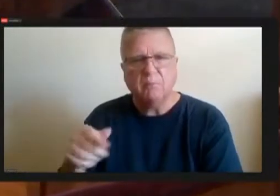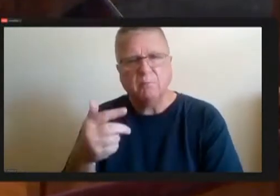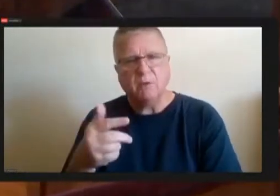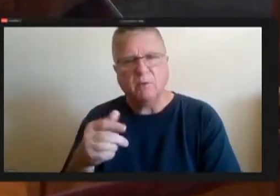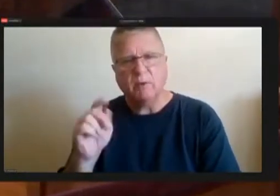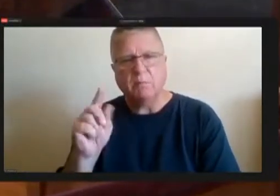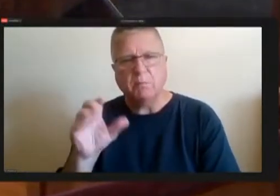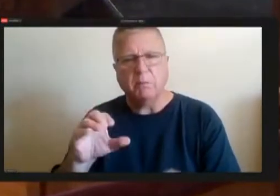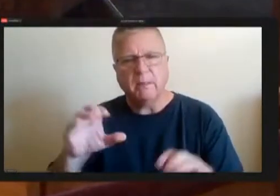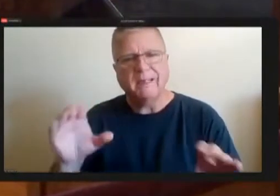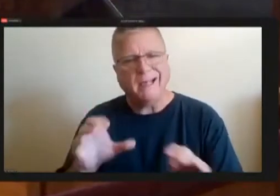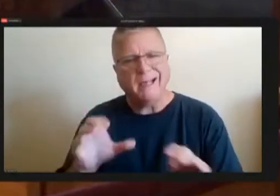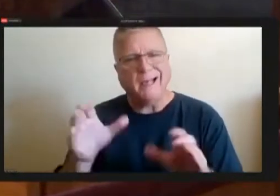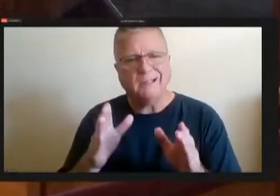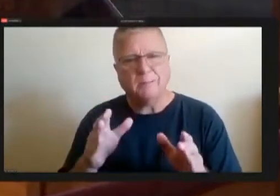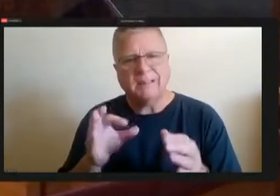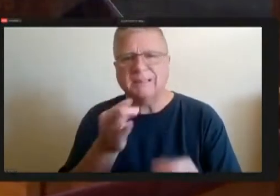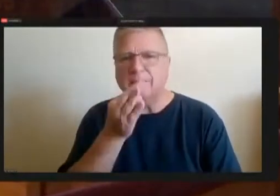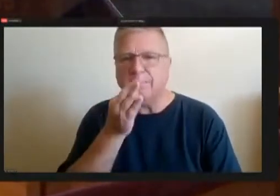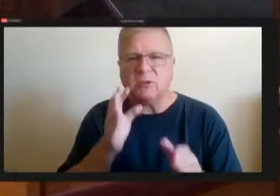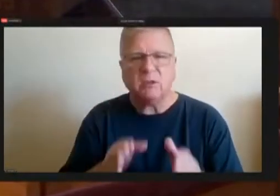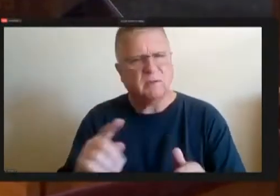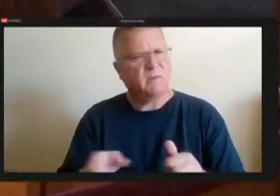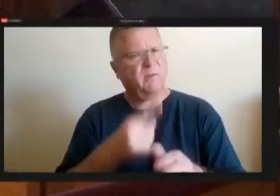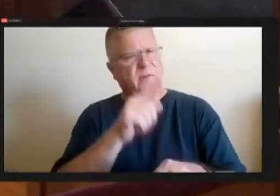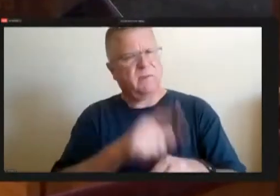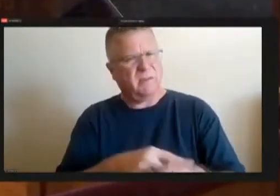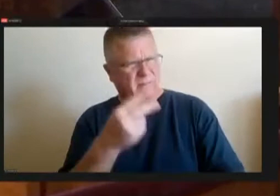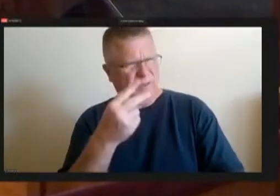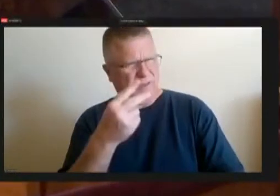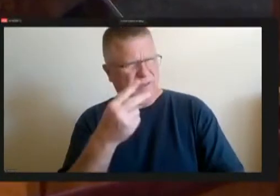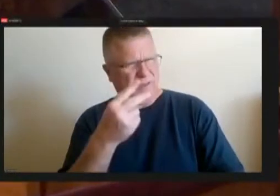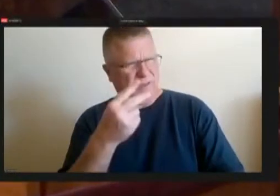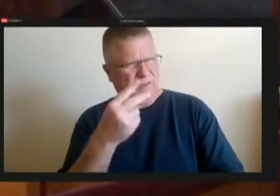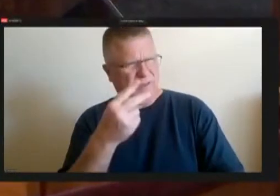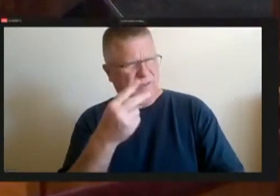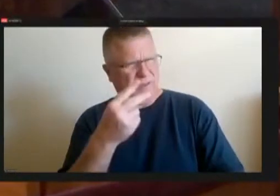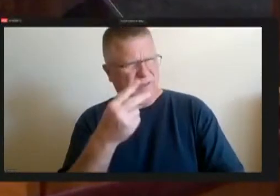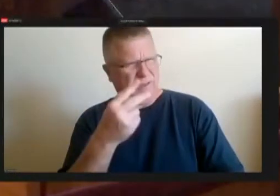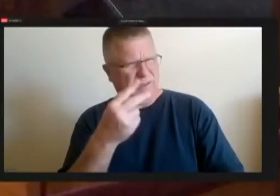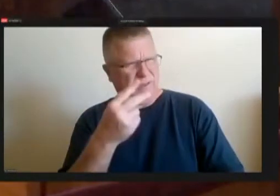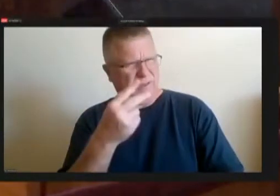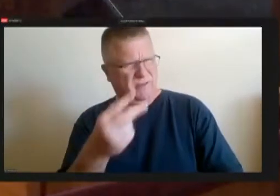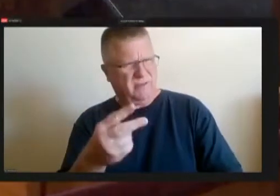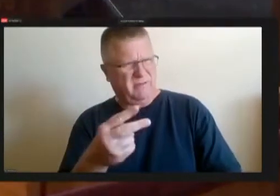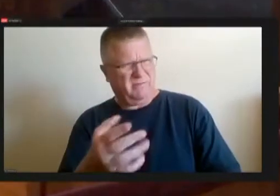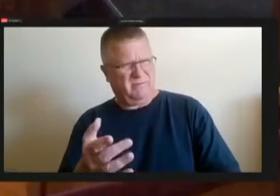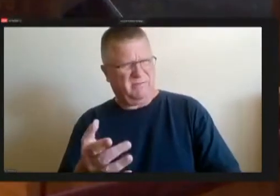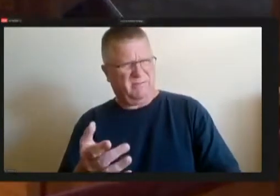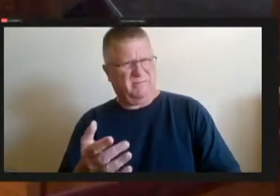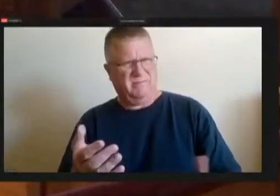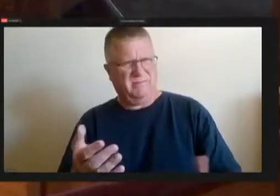So, I was supportive of adding the county, the City Council solicitor I'm concerned about